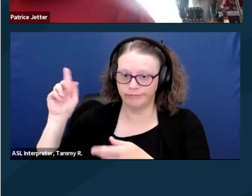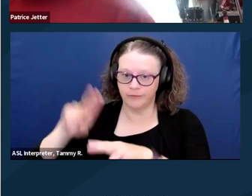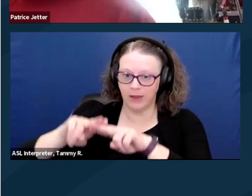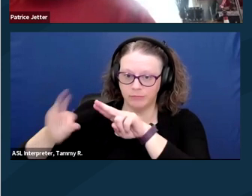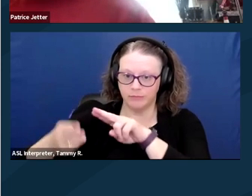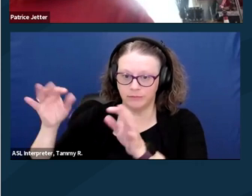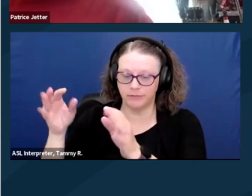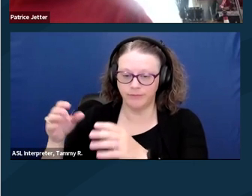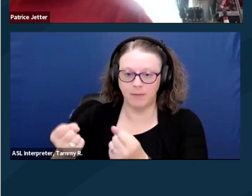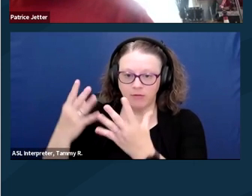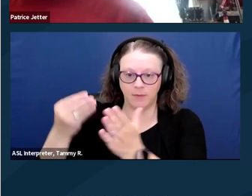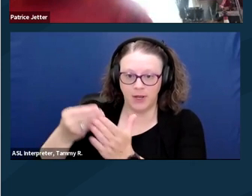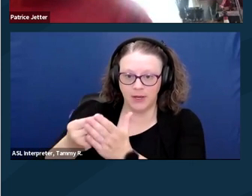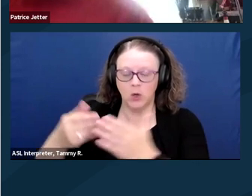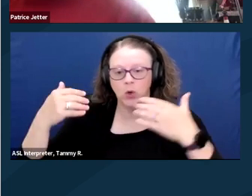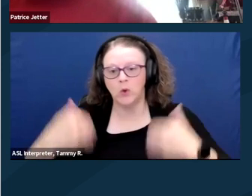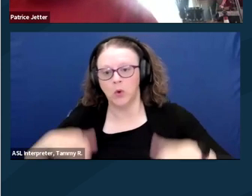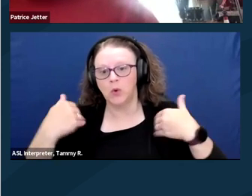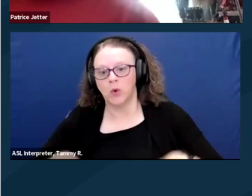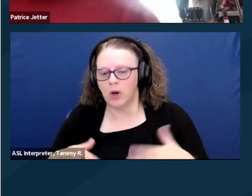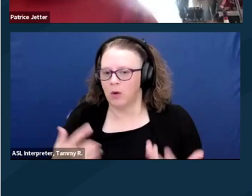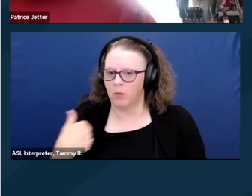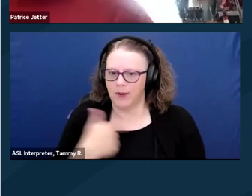where your whole SSI check goes to the state